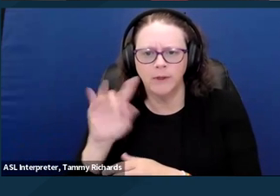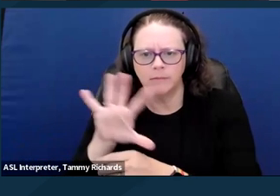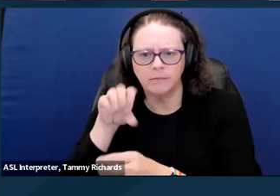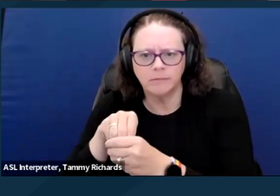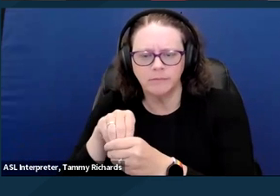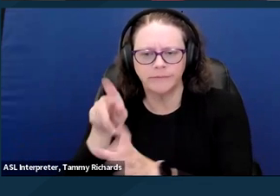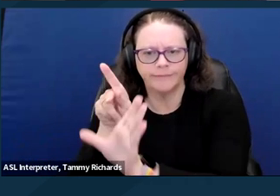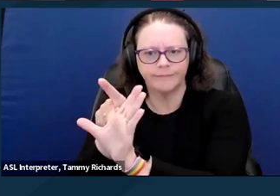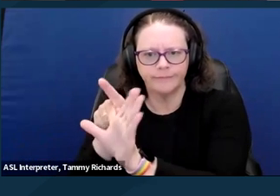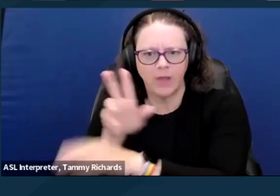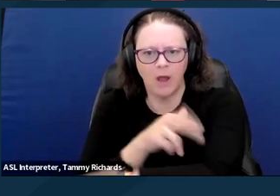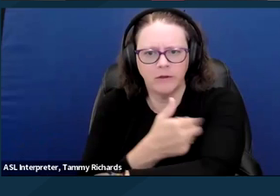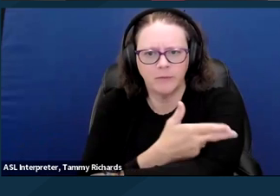essentially modern day asylums.